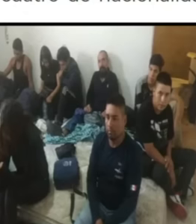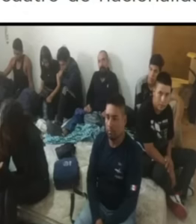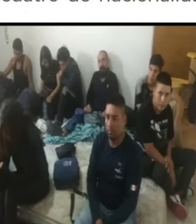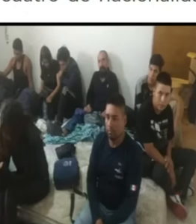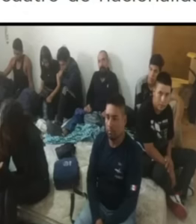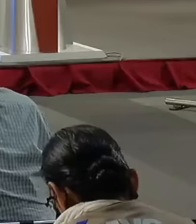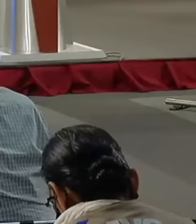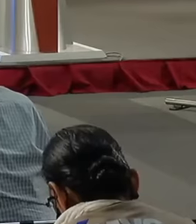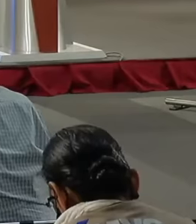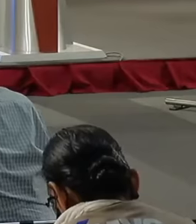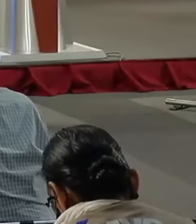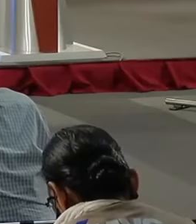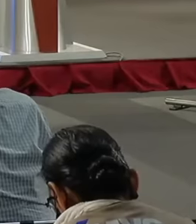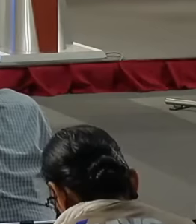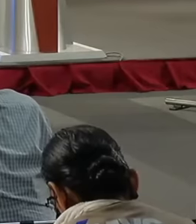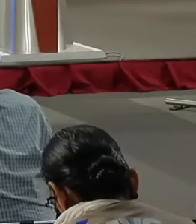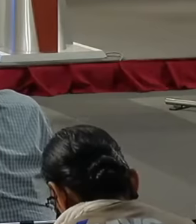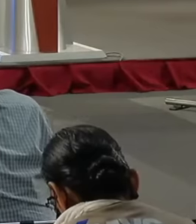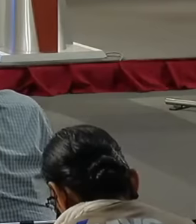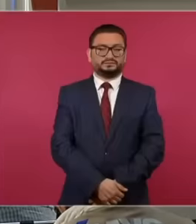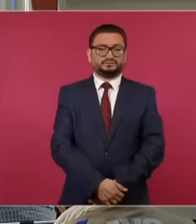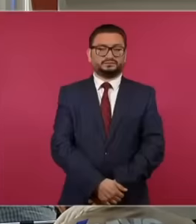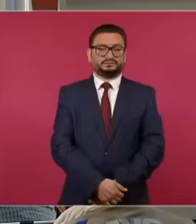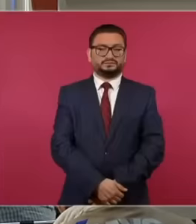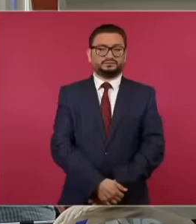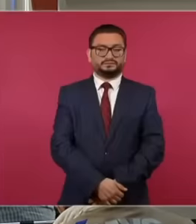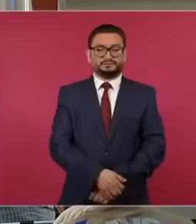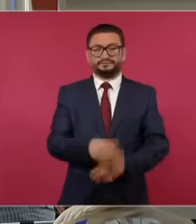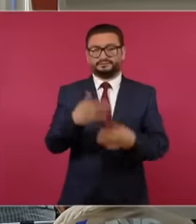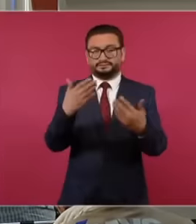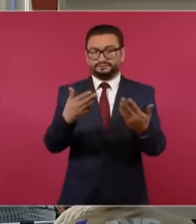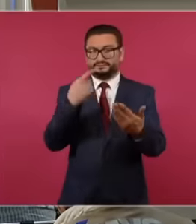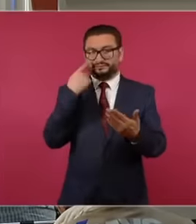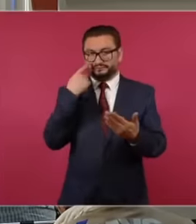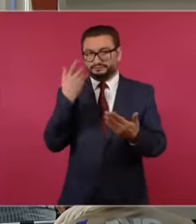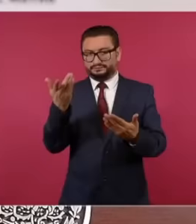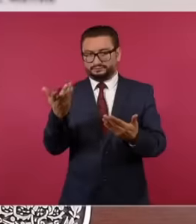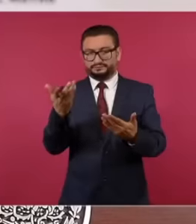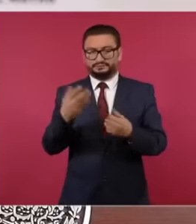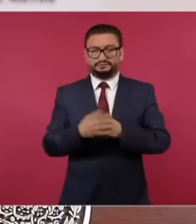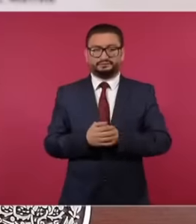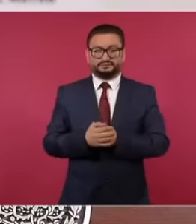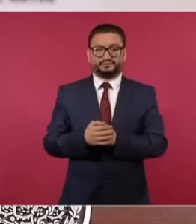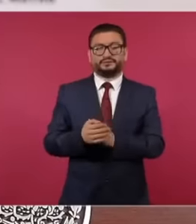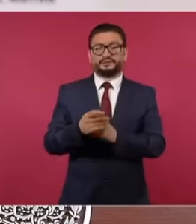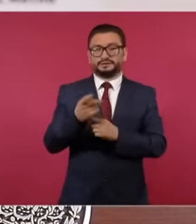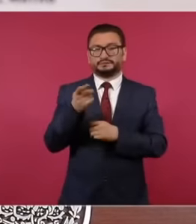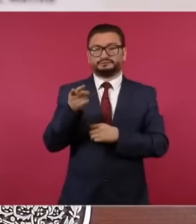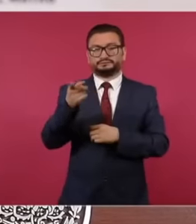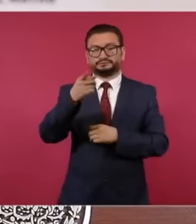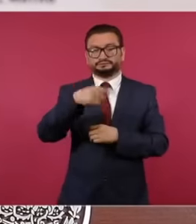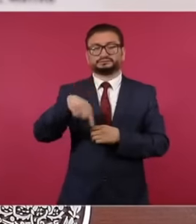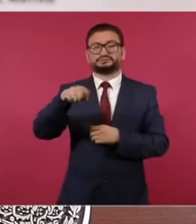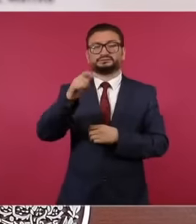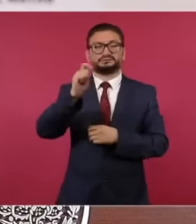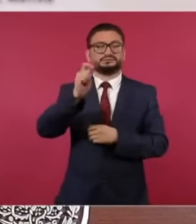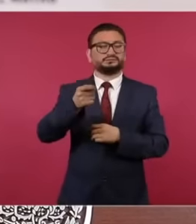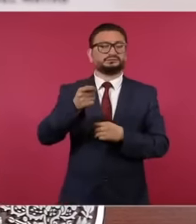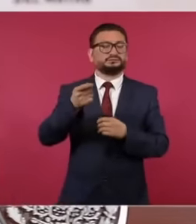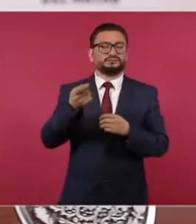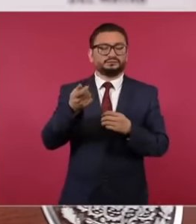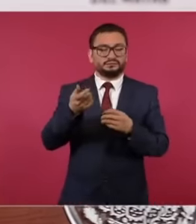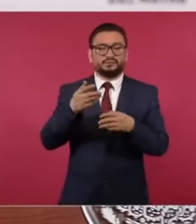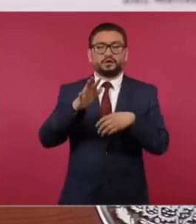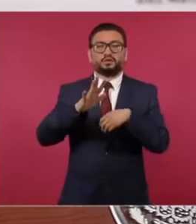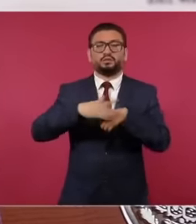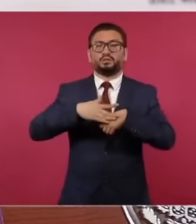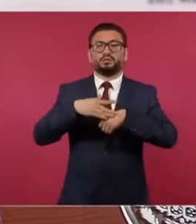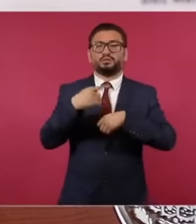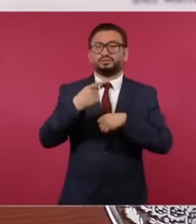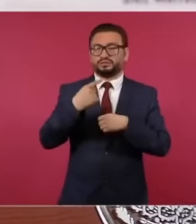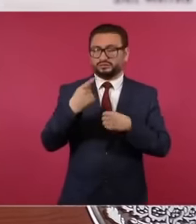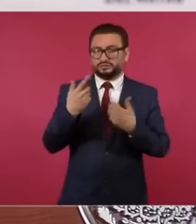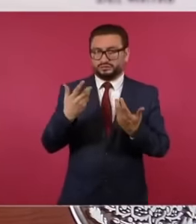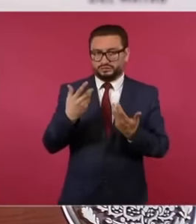and four of Mexican nationality, in other words, that also has to do with Why it matters